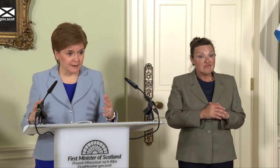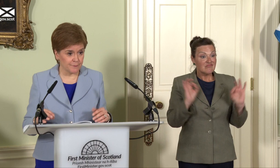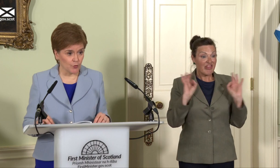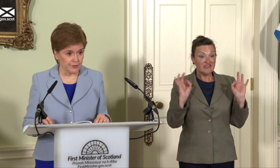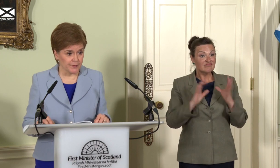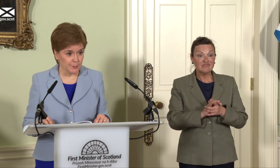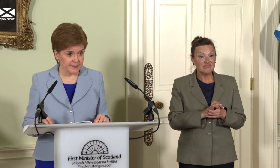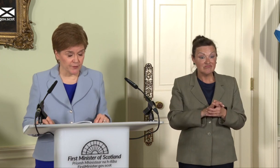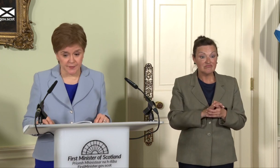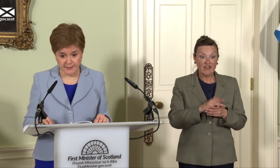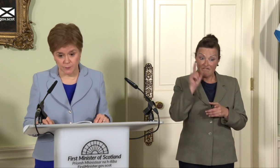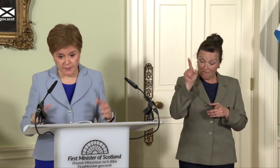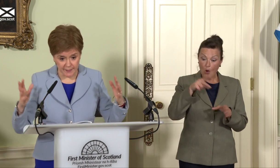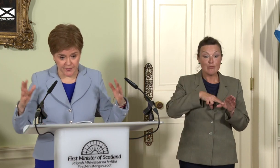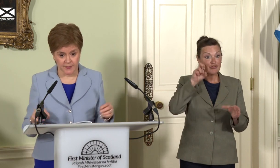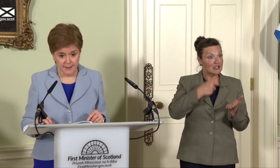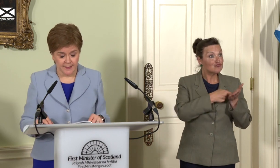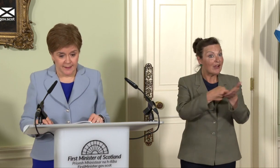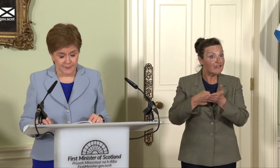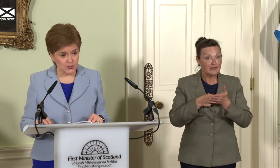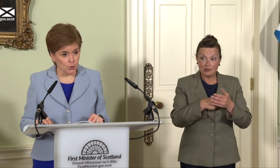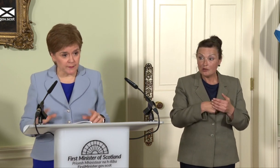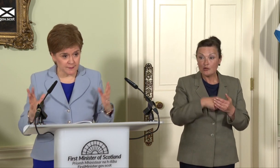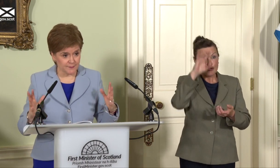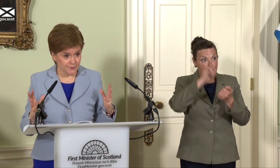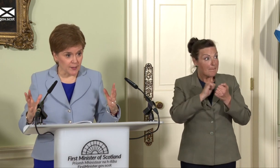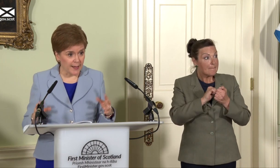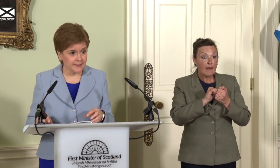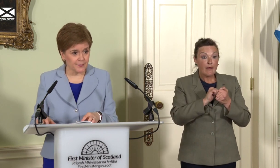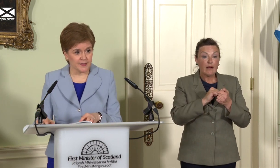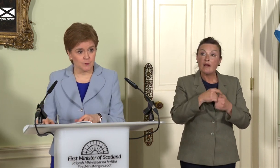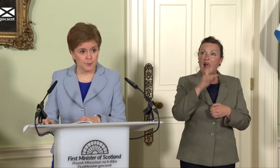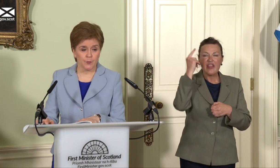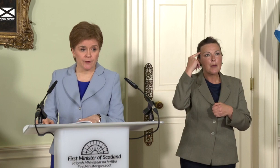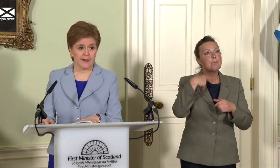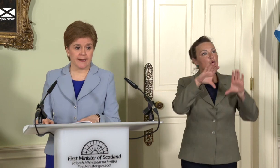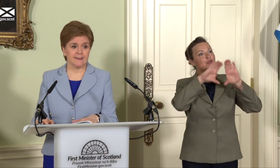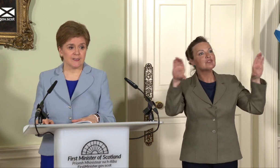for the Brexit referendum. We had the slogan, the lie, I think, as most people now recognise it to be,